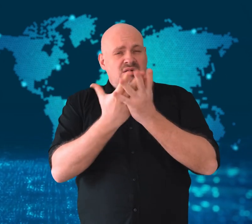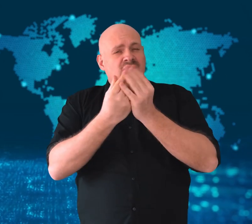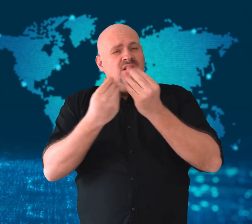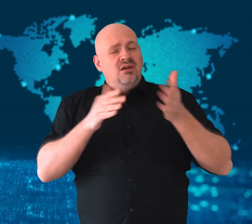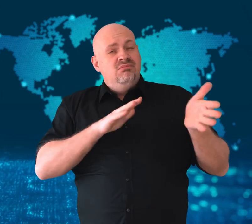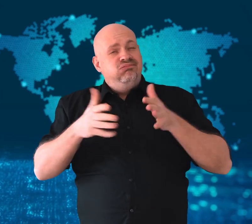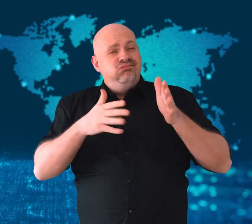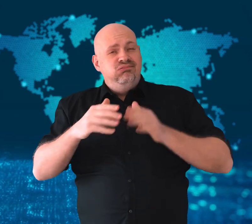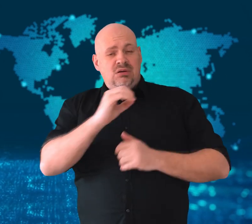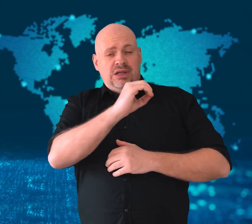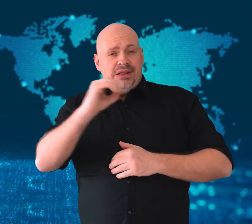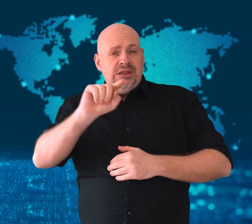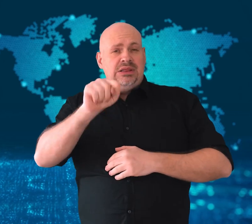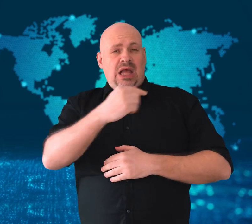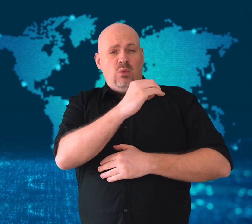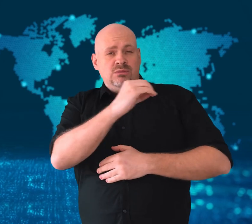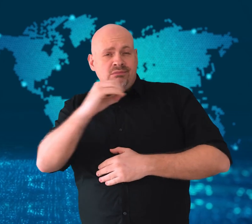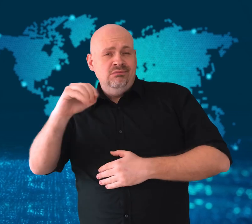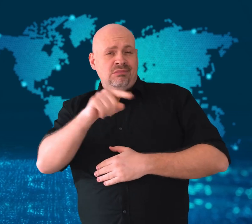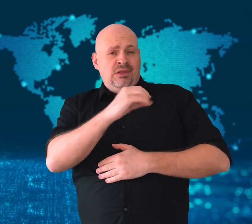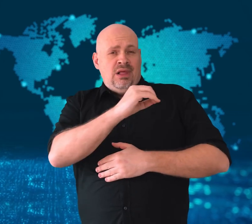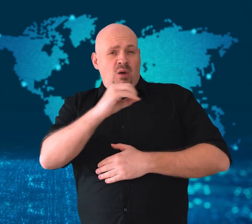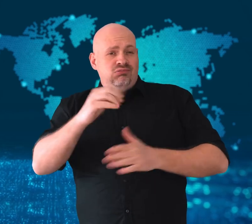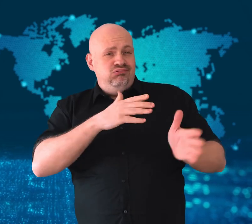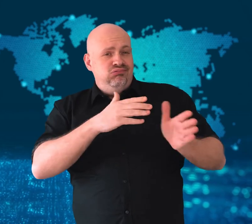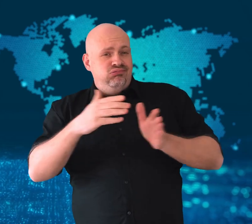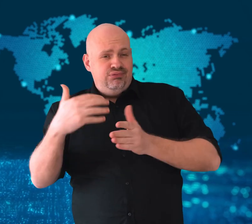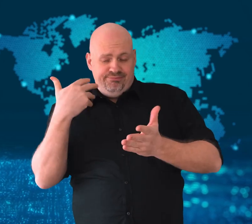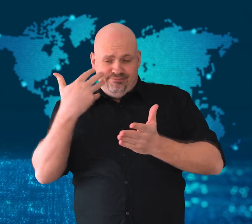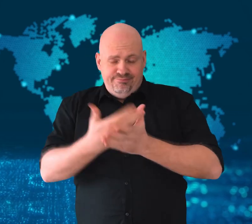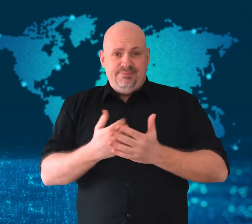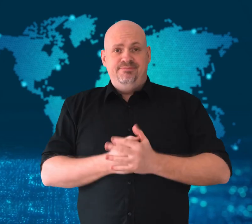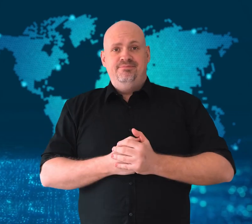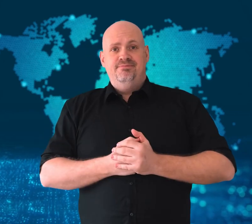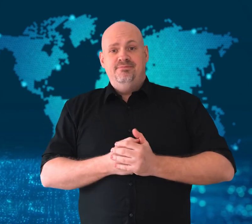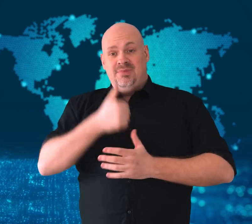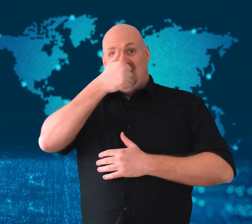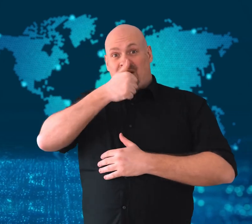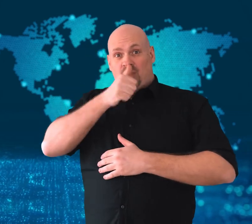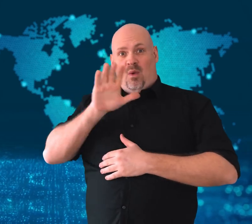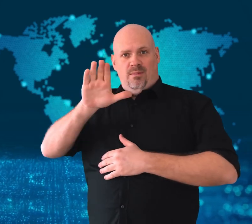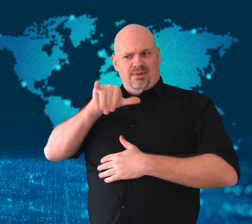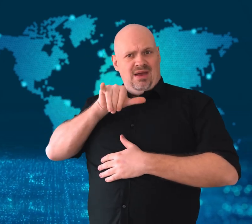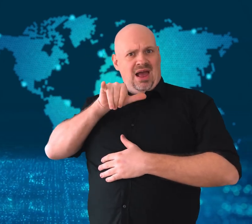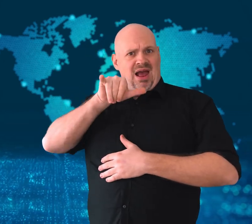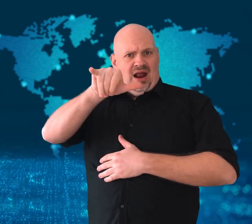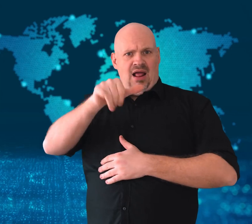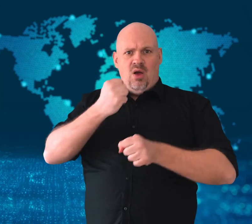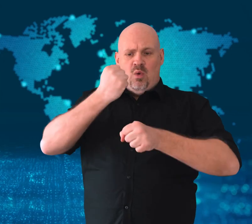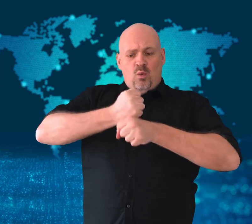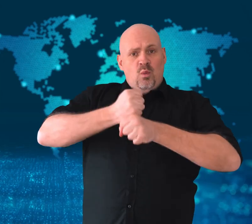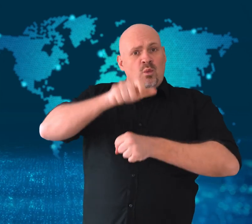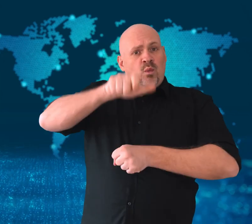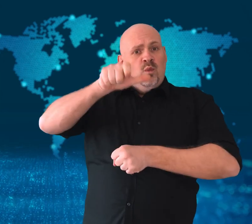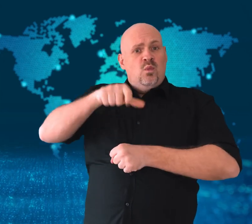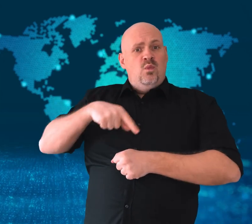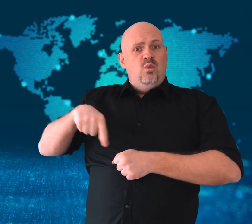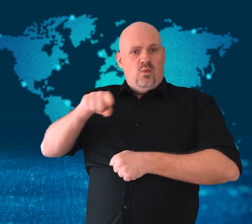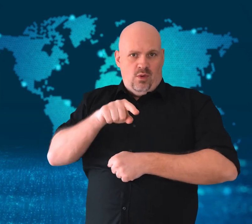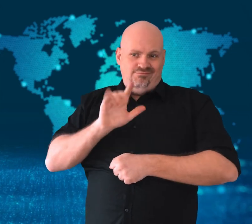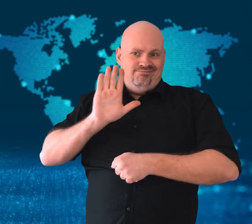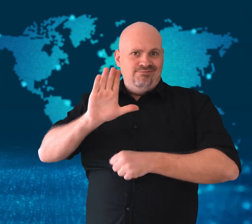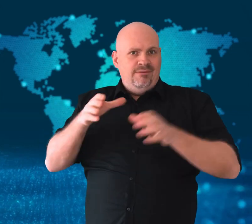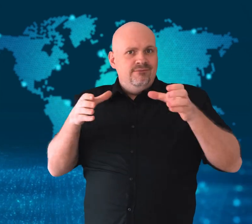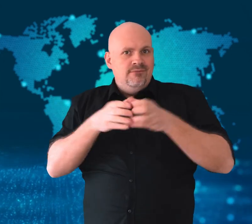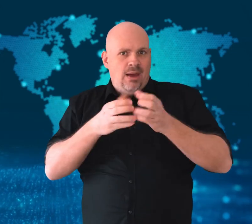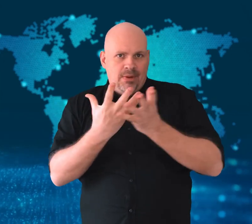Many Ethiopian Airlines’ employees have seen their family members killed.